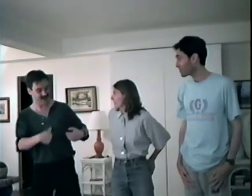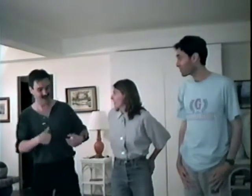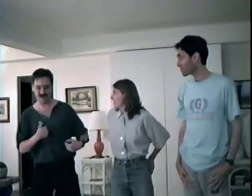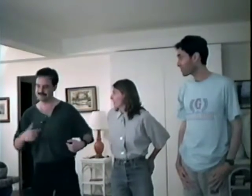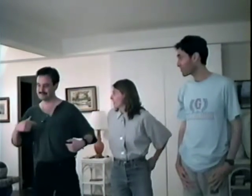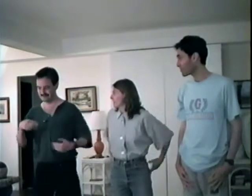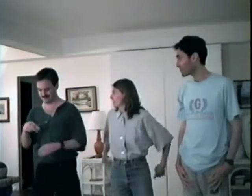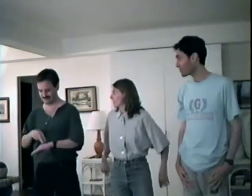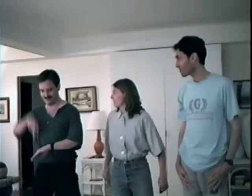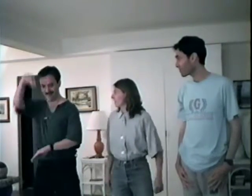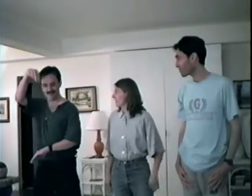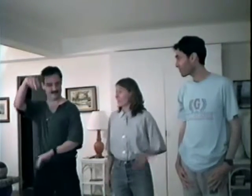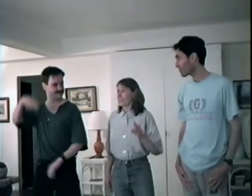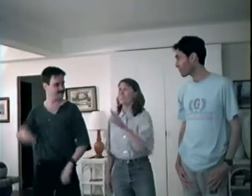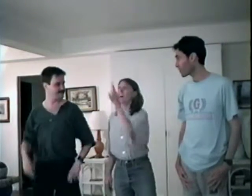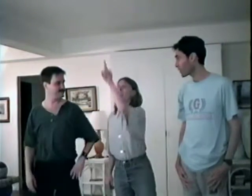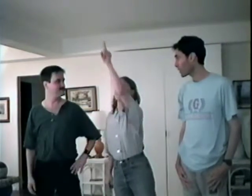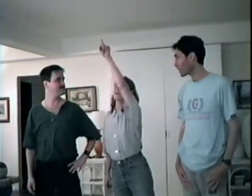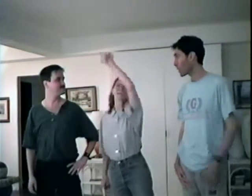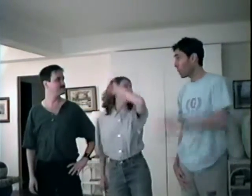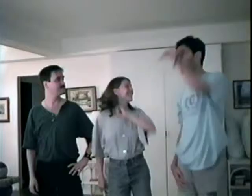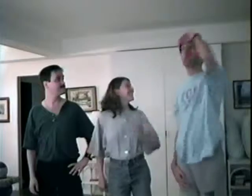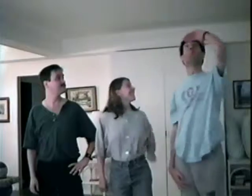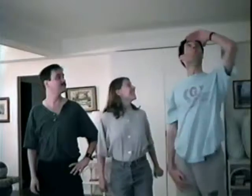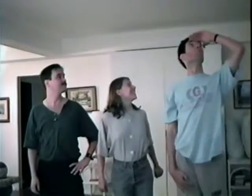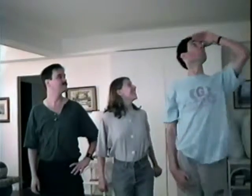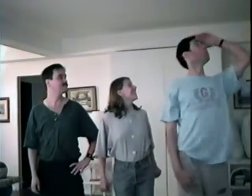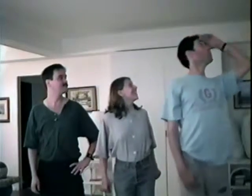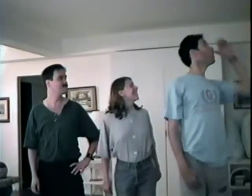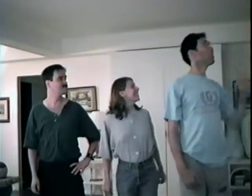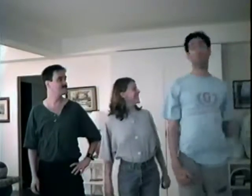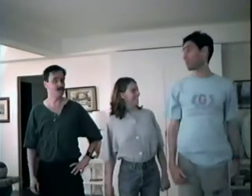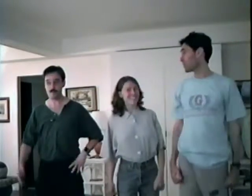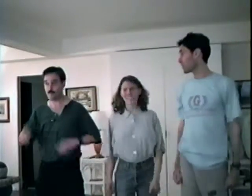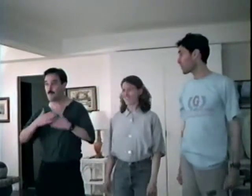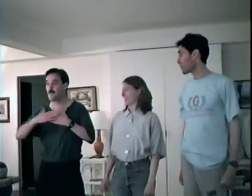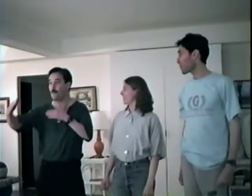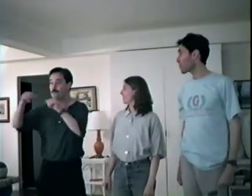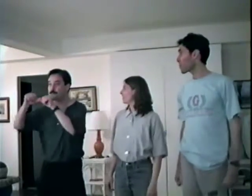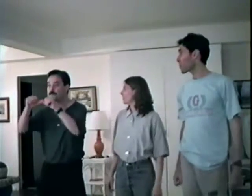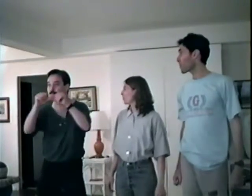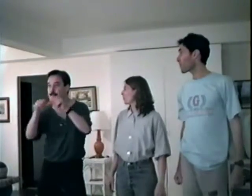I’m flying! Flying !, Flying, Flying! Nothing will stop me now! Higher still look at how